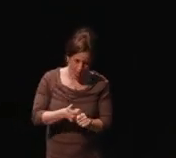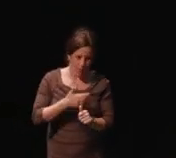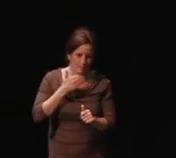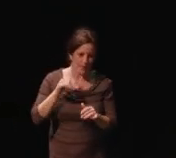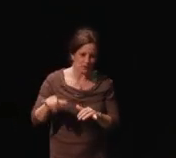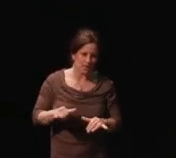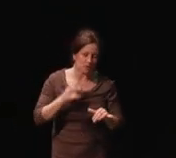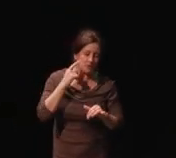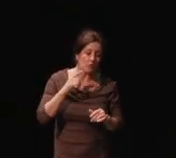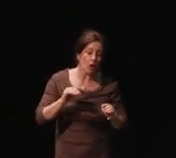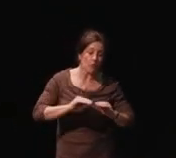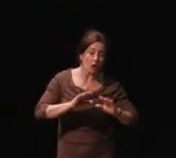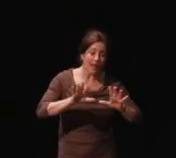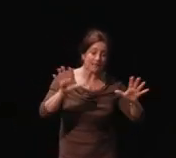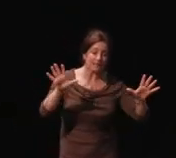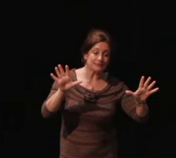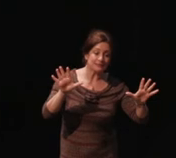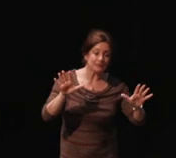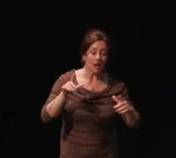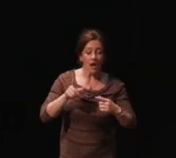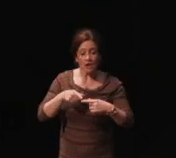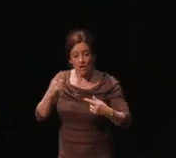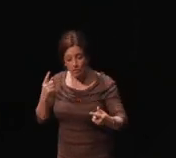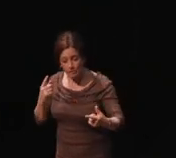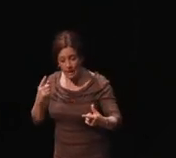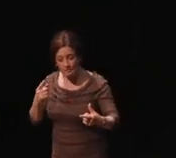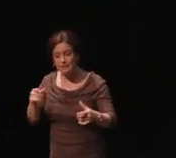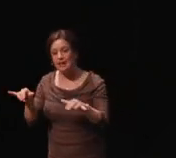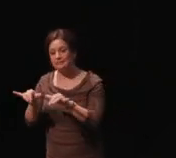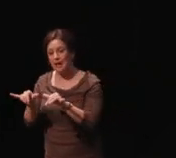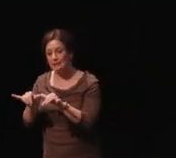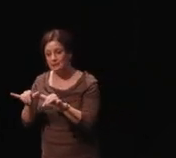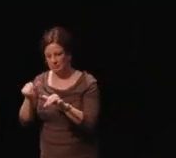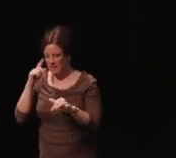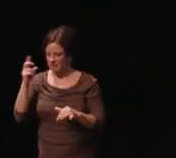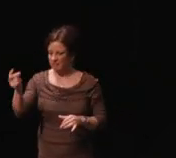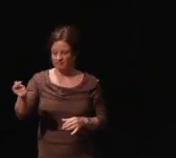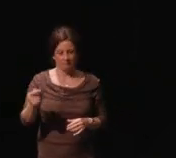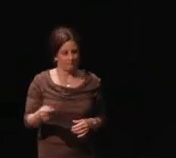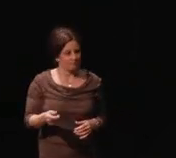contrast and size because it was immediately obvious if you put these on.